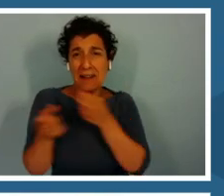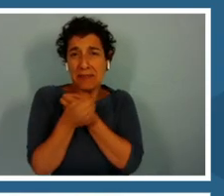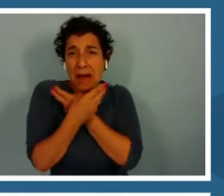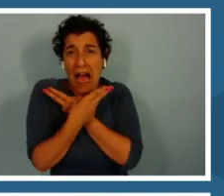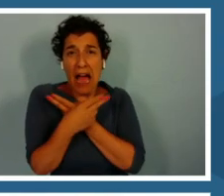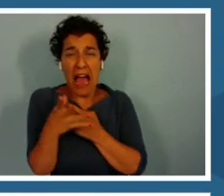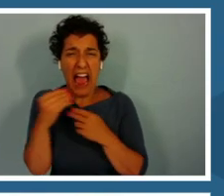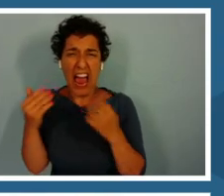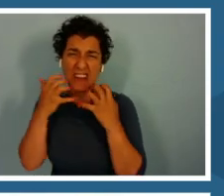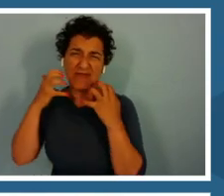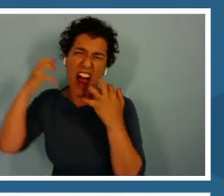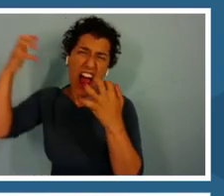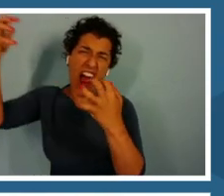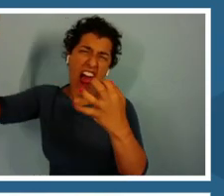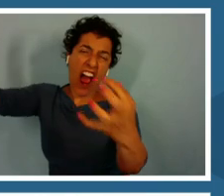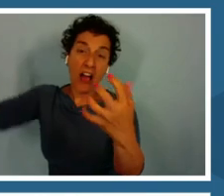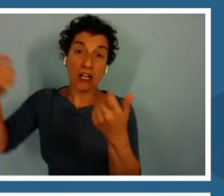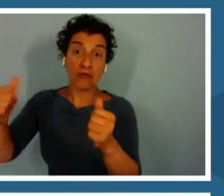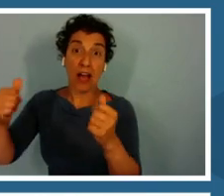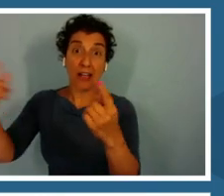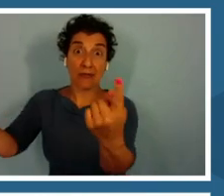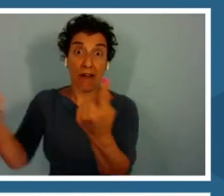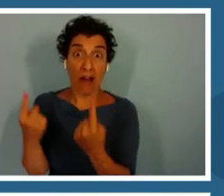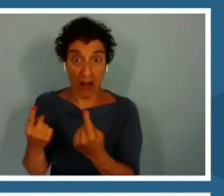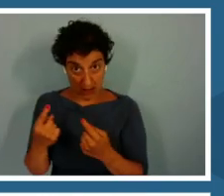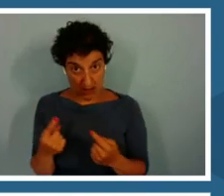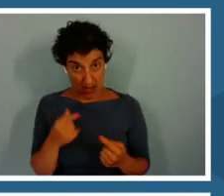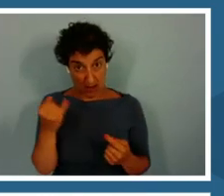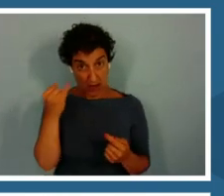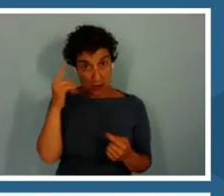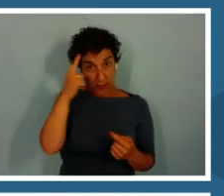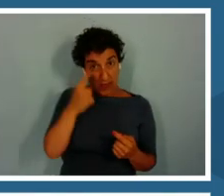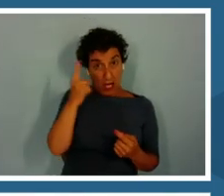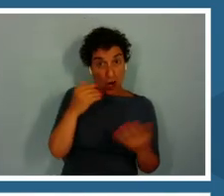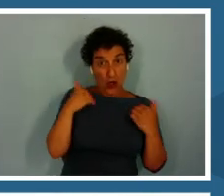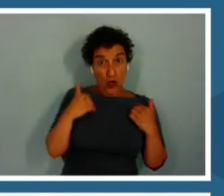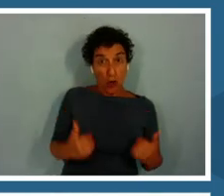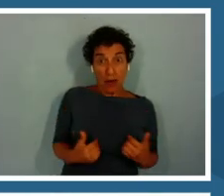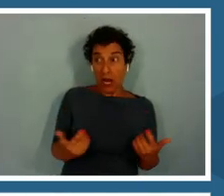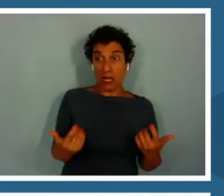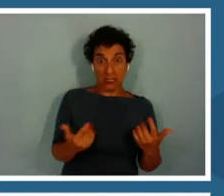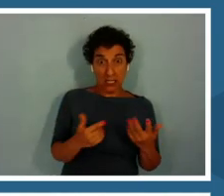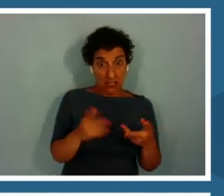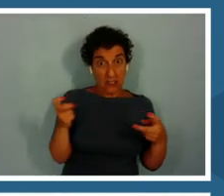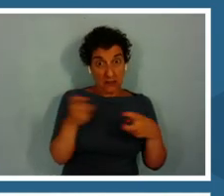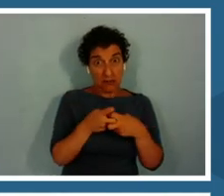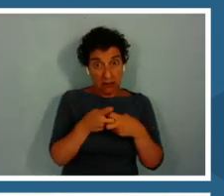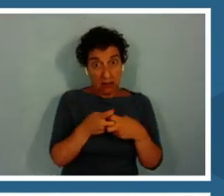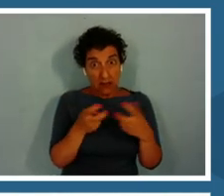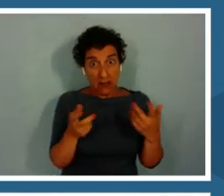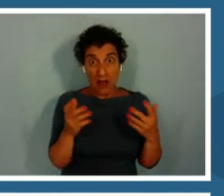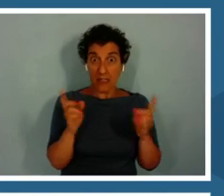If you think our love life is hard, imagine you are on a date and a bat oops in and eats